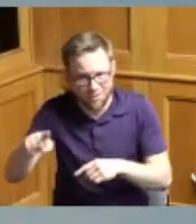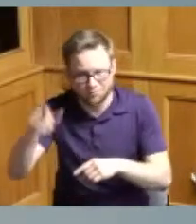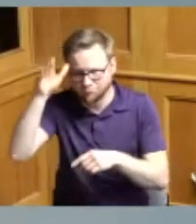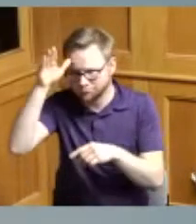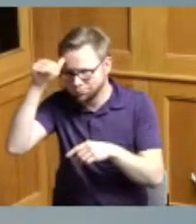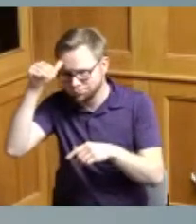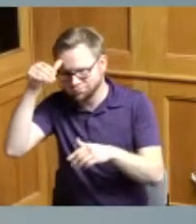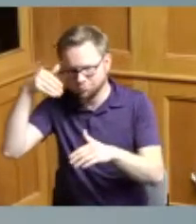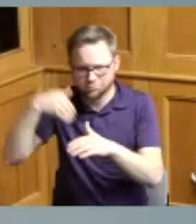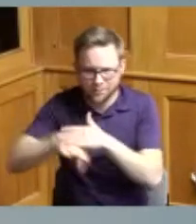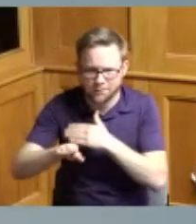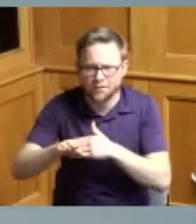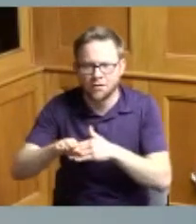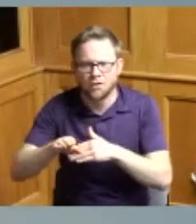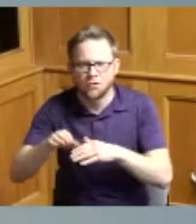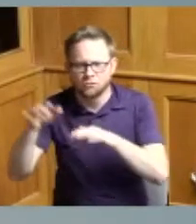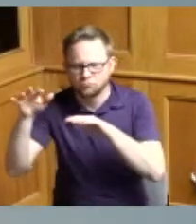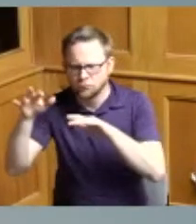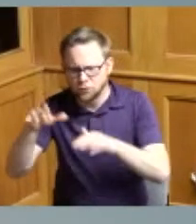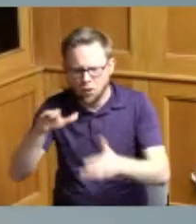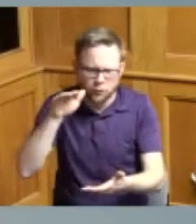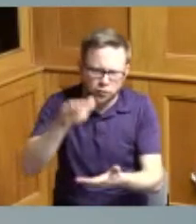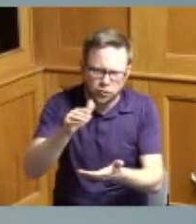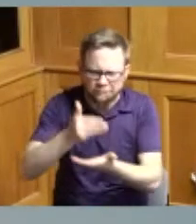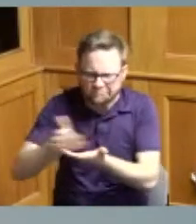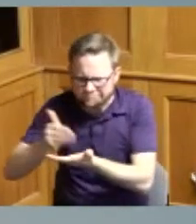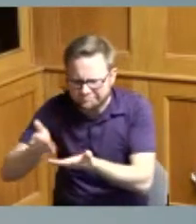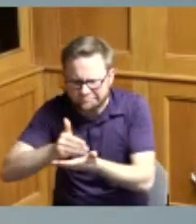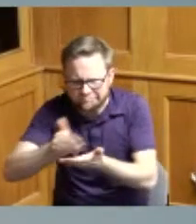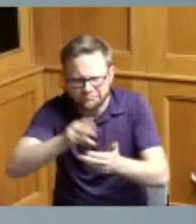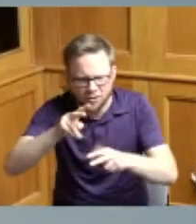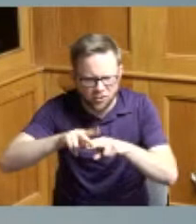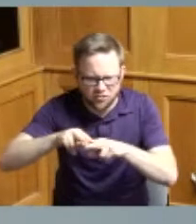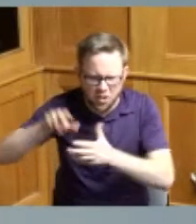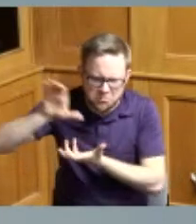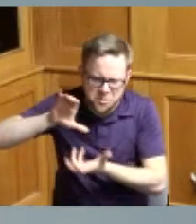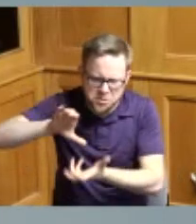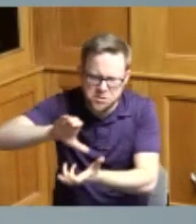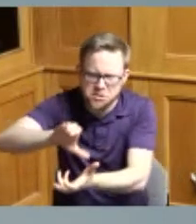the sidewalks putting the salt down and everything they always do a fantastic job and they had a